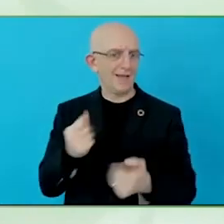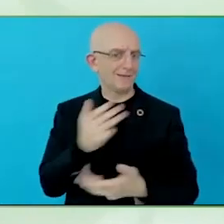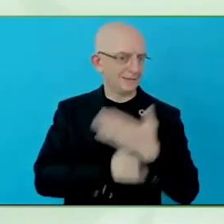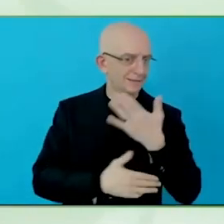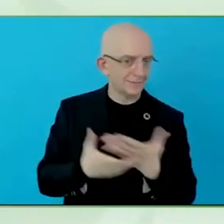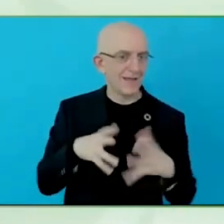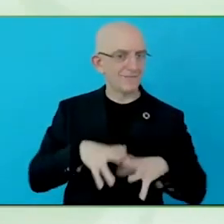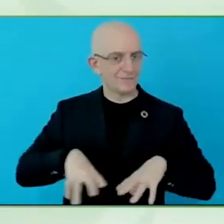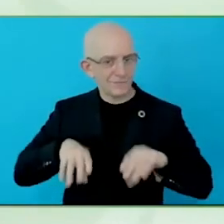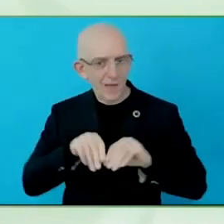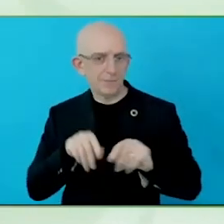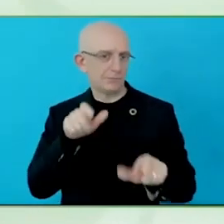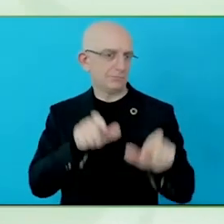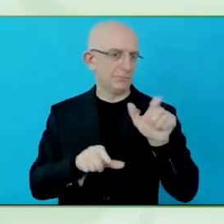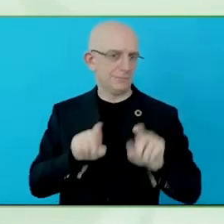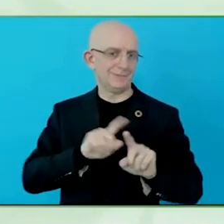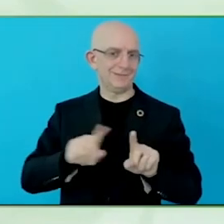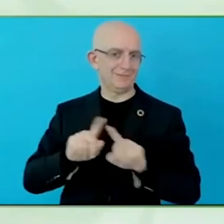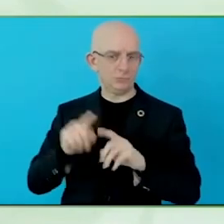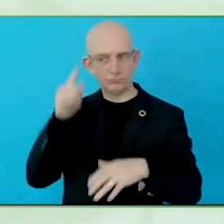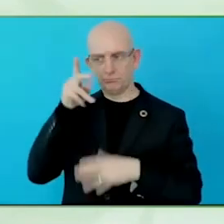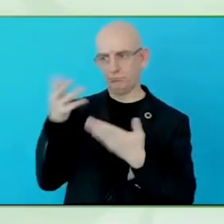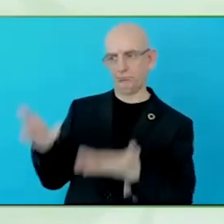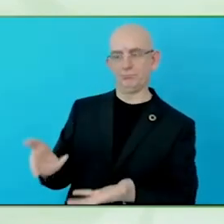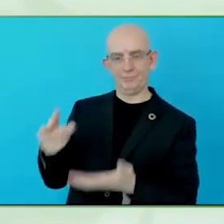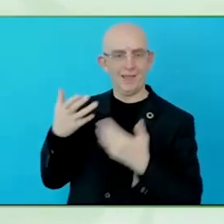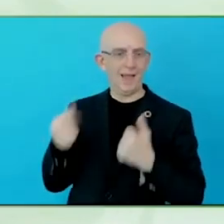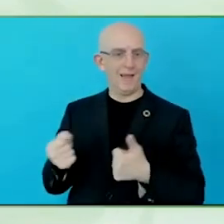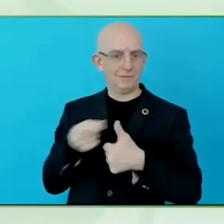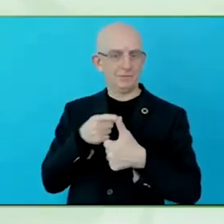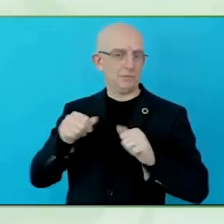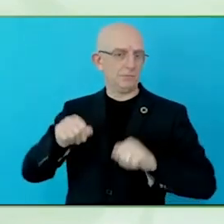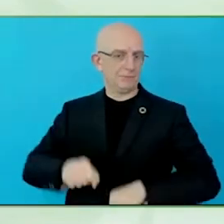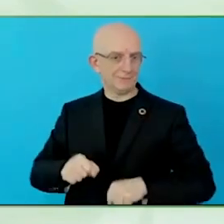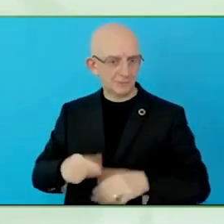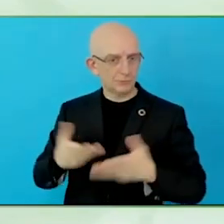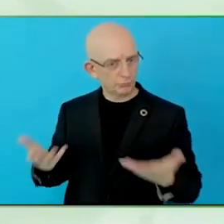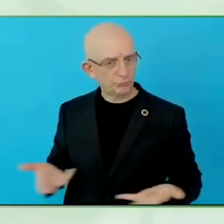relatives or friends, to realise that potential, and this is why